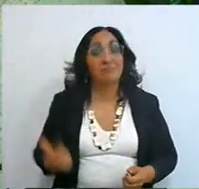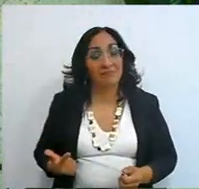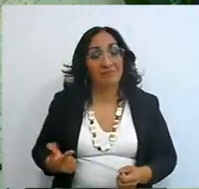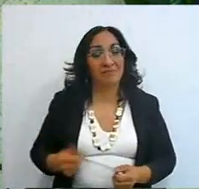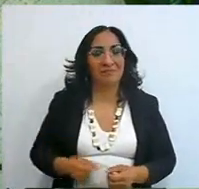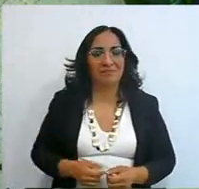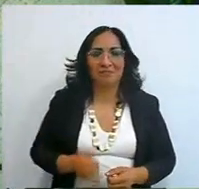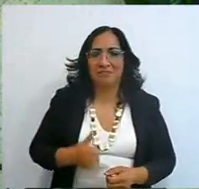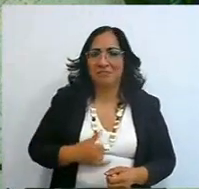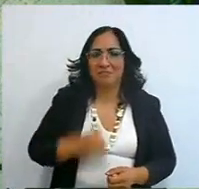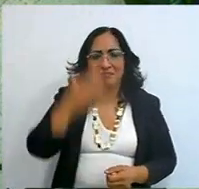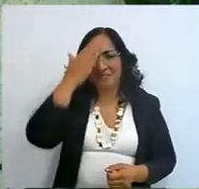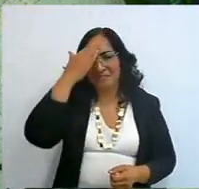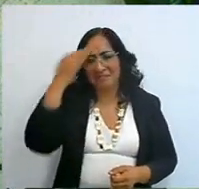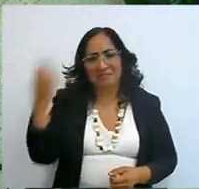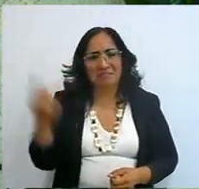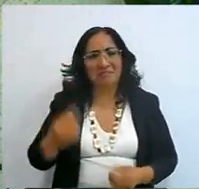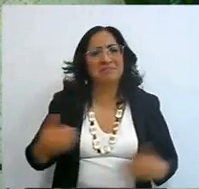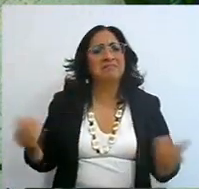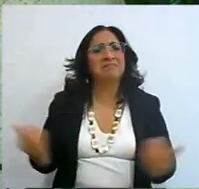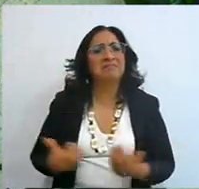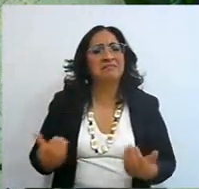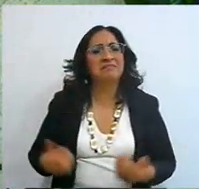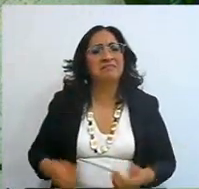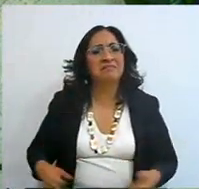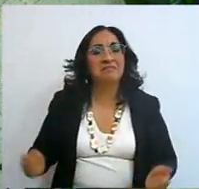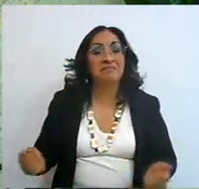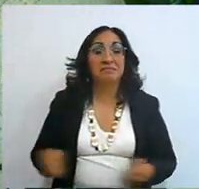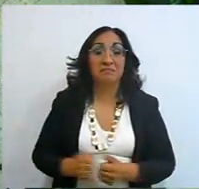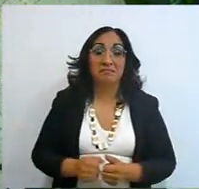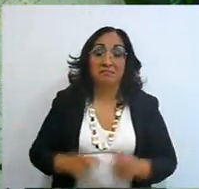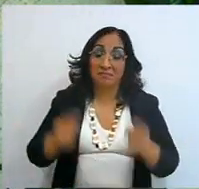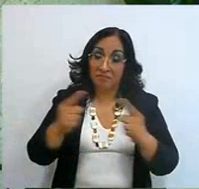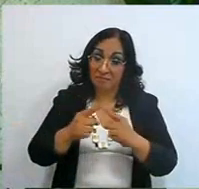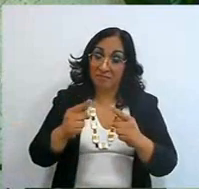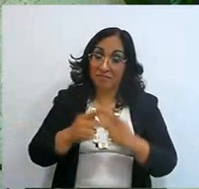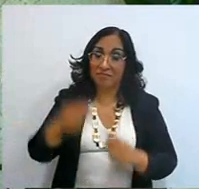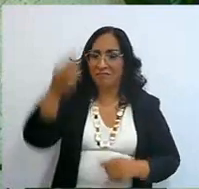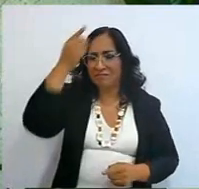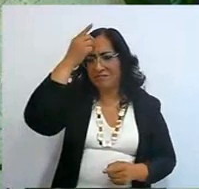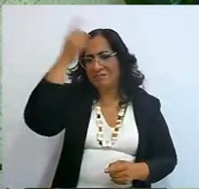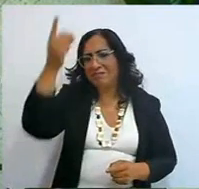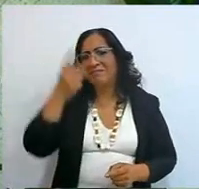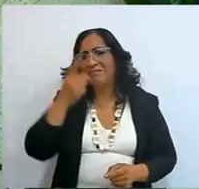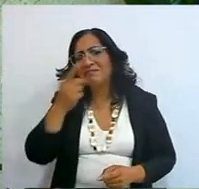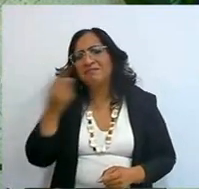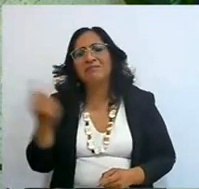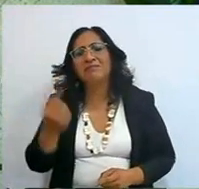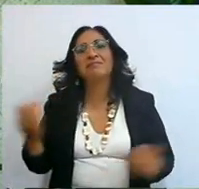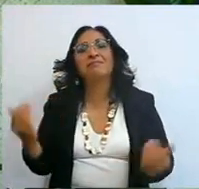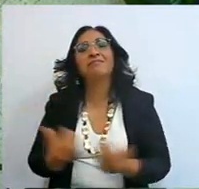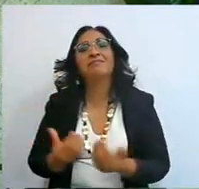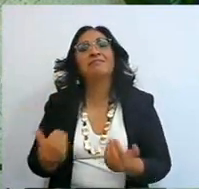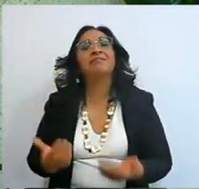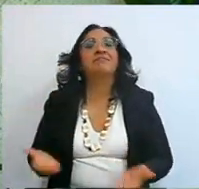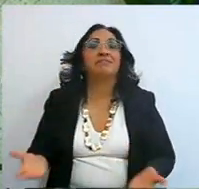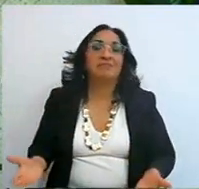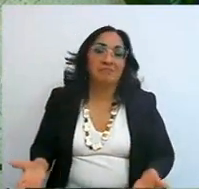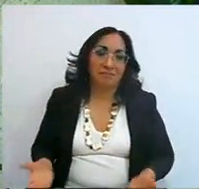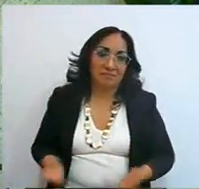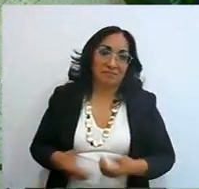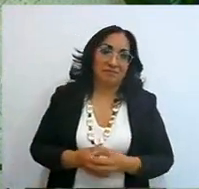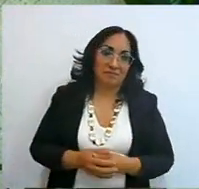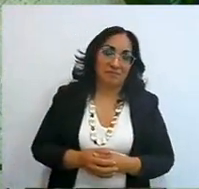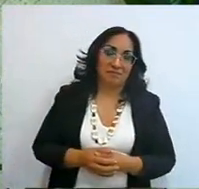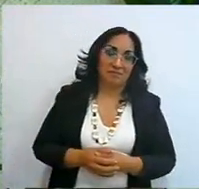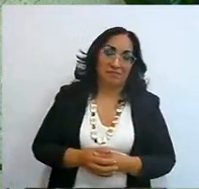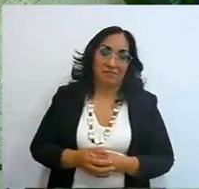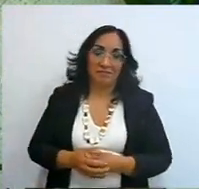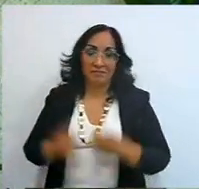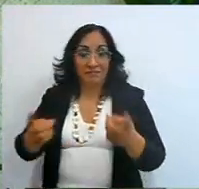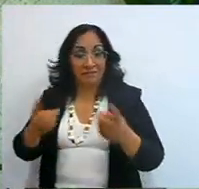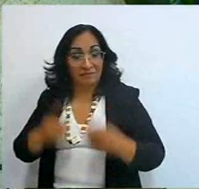I didn't know what to do with ReViVe, the Lord ordered what to do and he has given me two beautiful people,